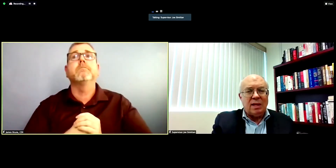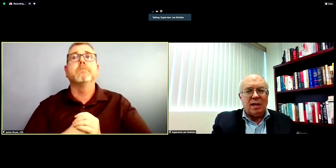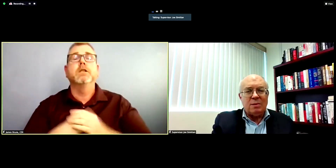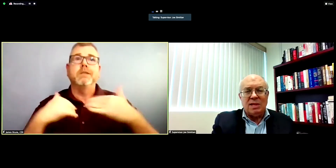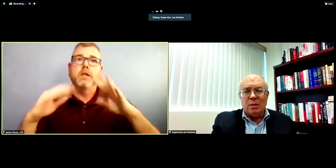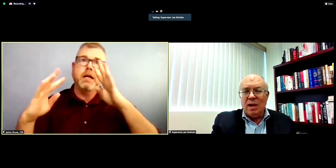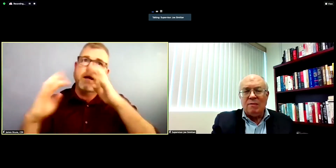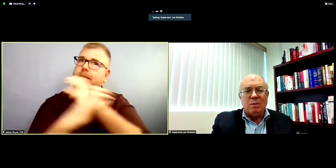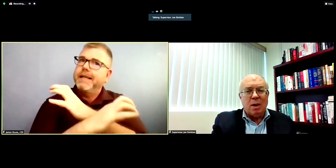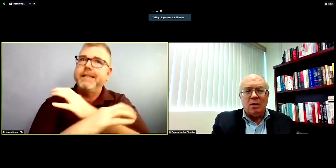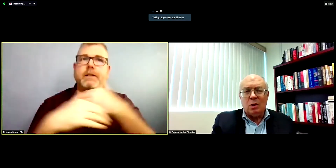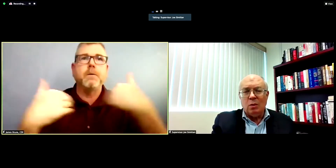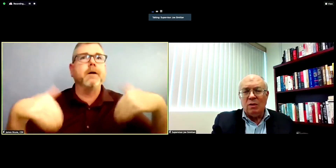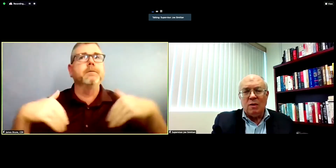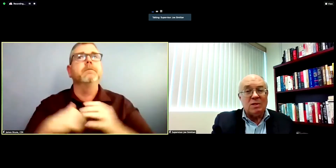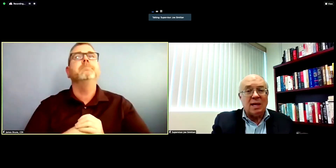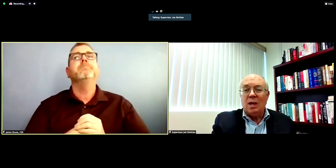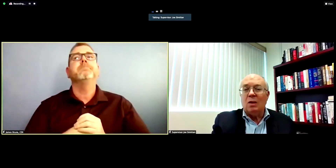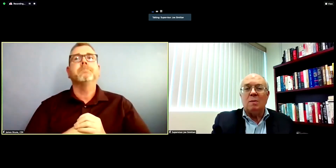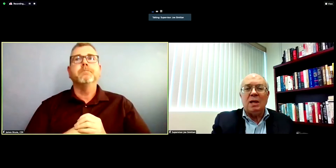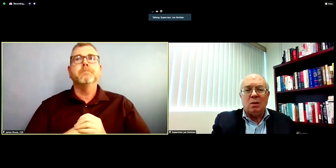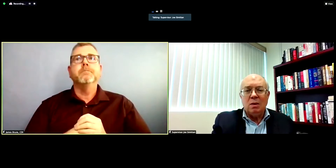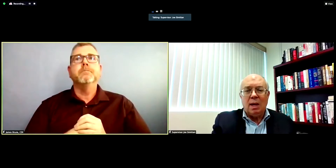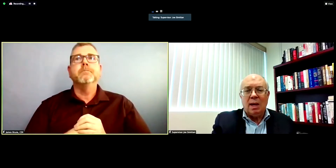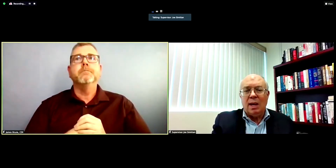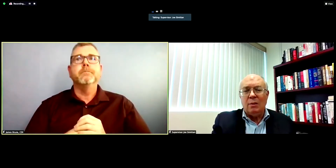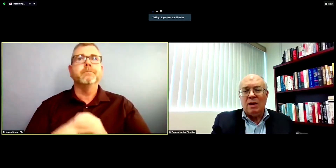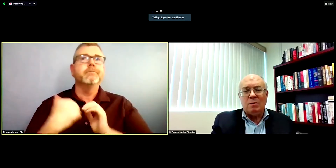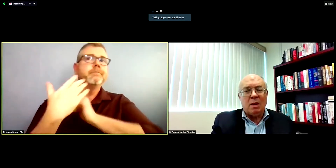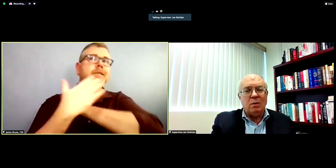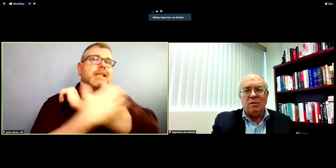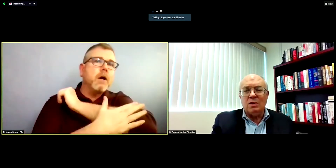clinics, but then we have to partner with folks like El Camino, uh we have to partner with folks